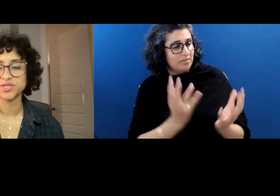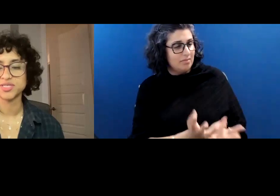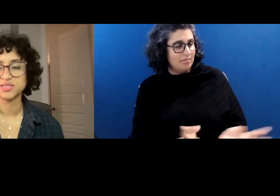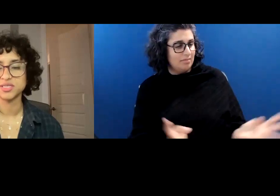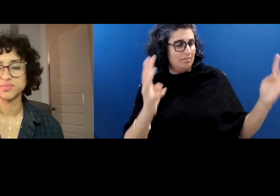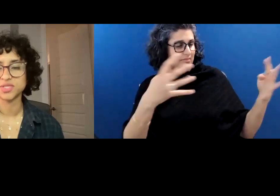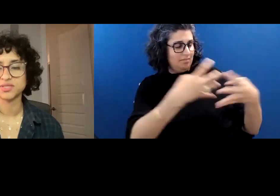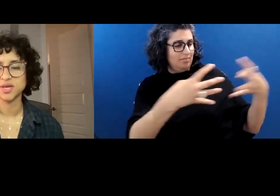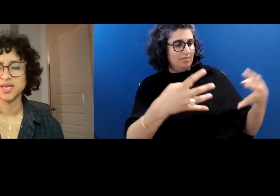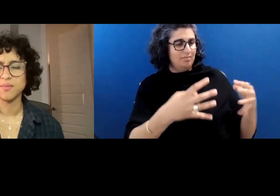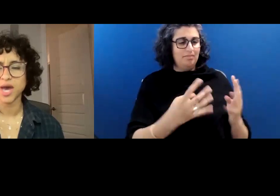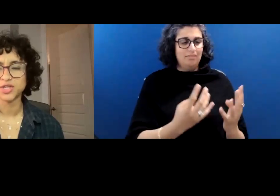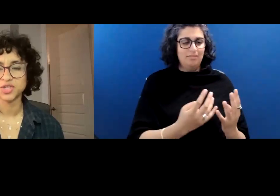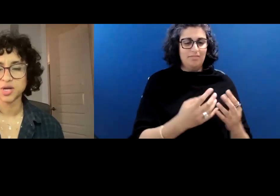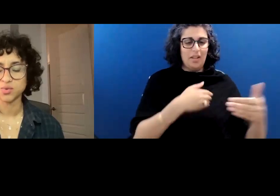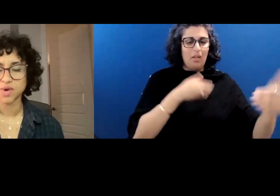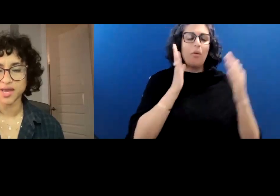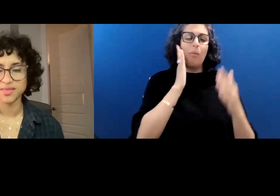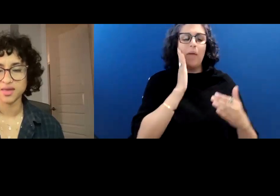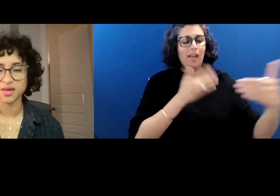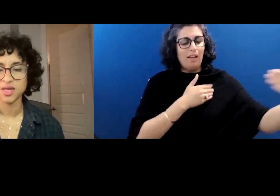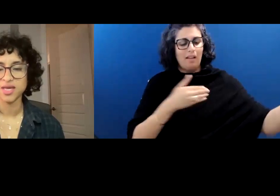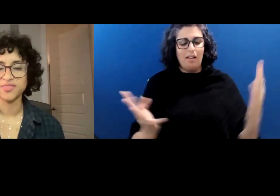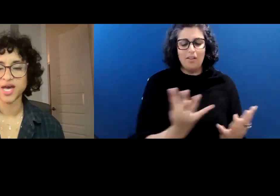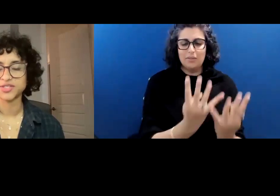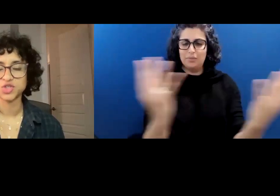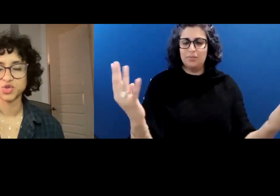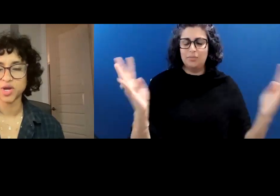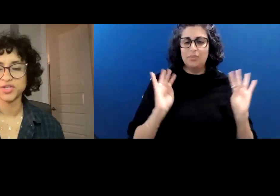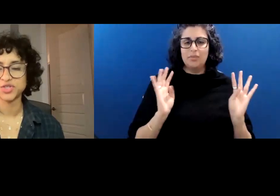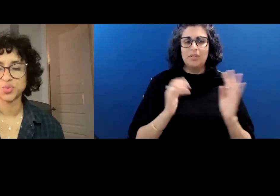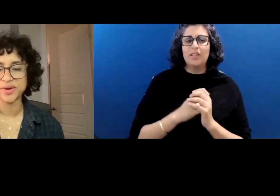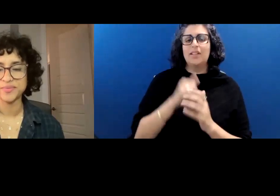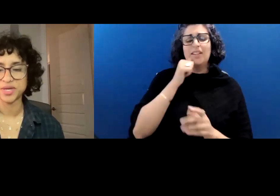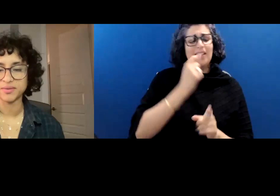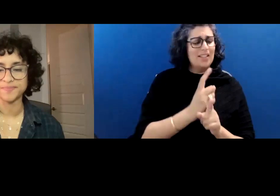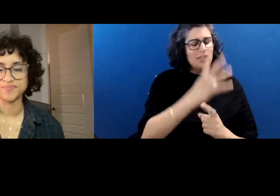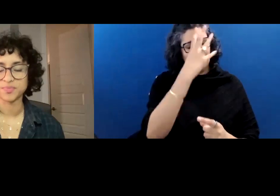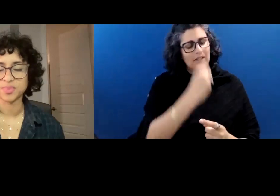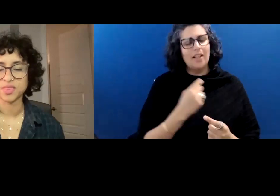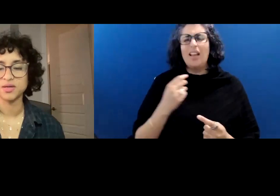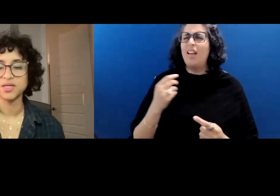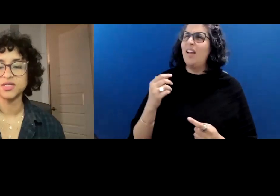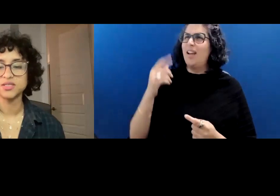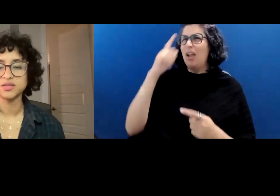Sister sleeps. Imagine arriving in that strange webbing.